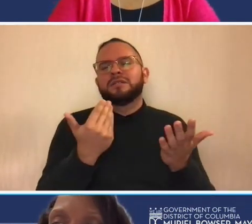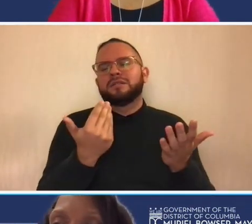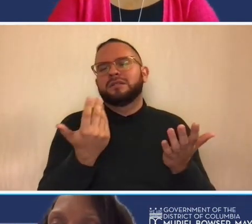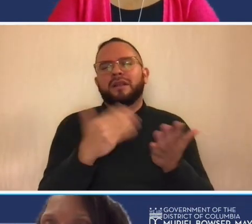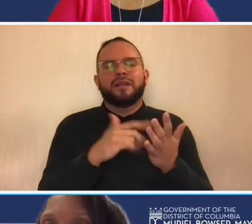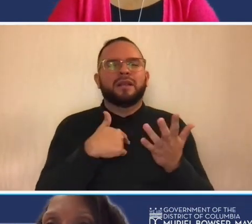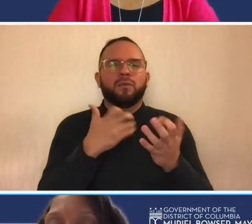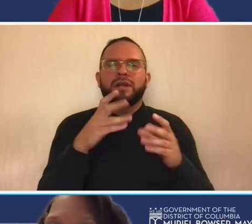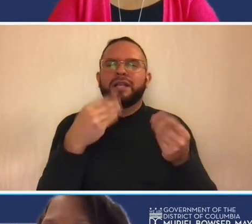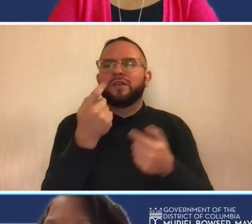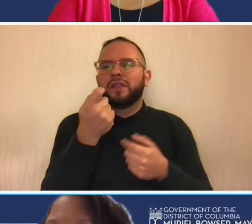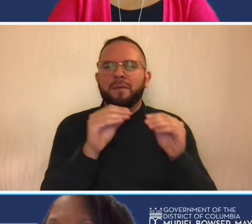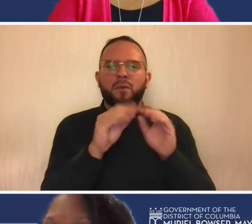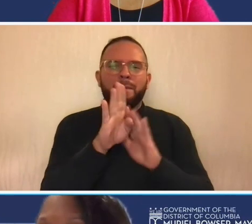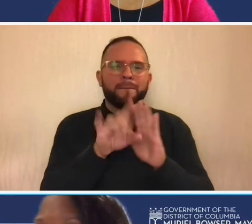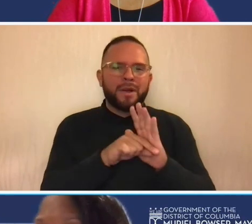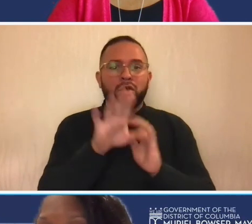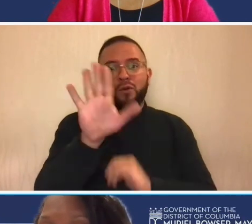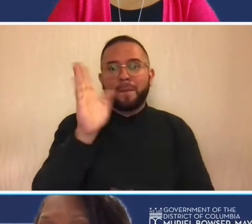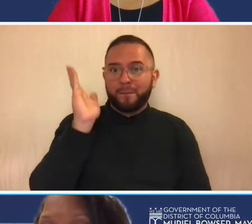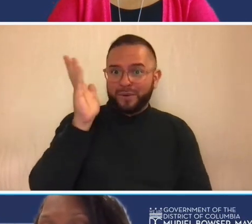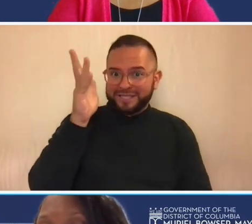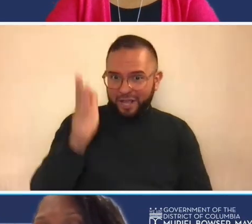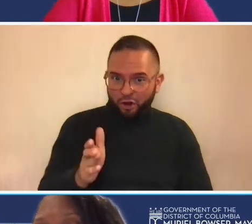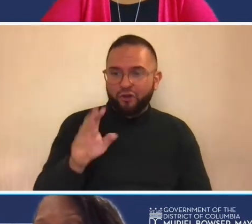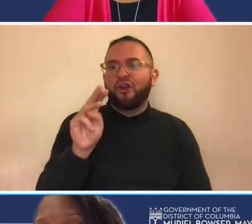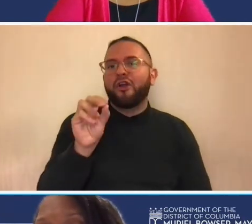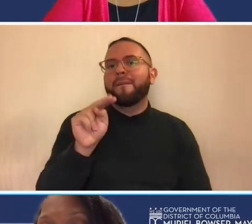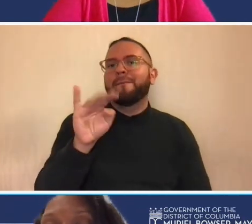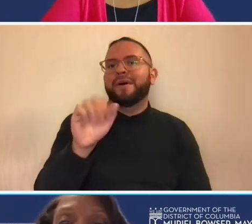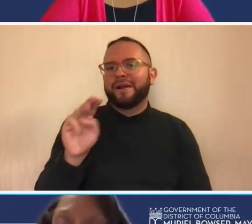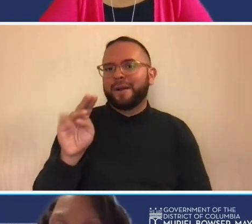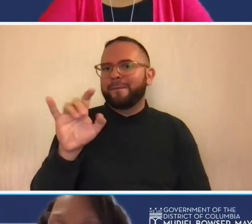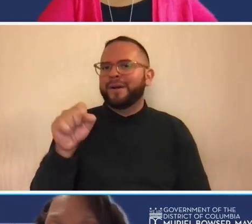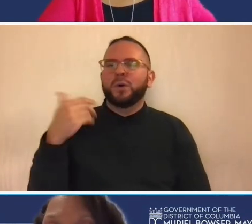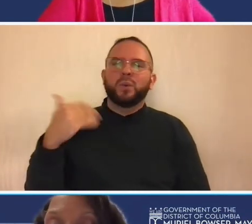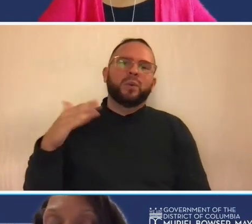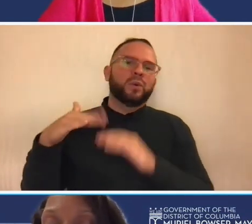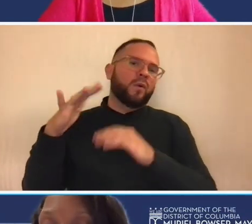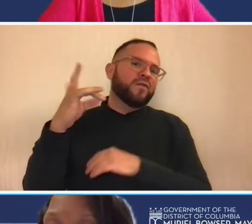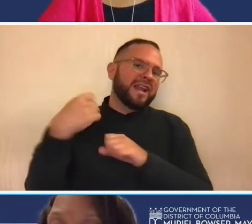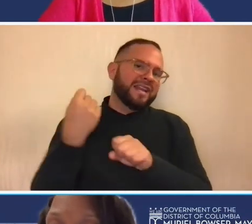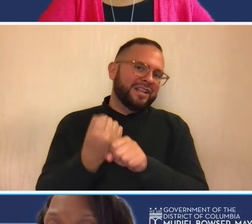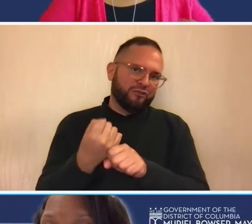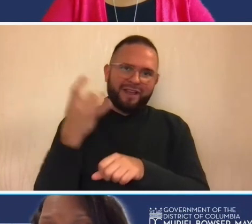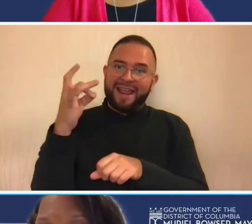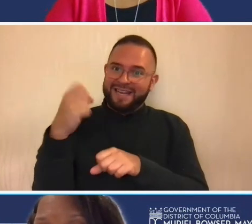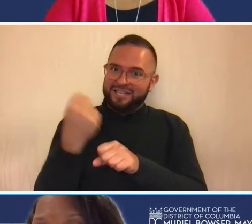presenter uh monica miles again she comes with over 18 years of experience in far regulation